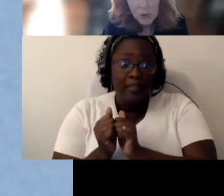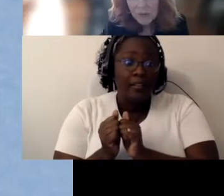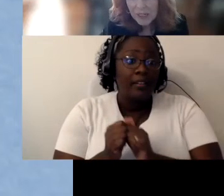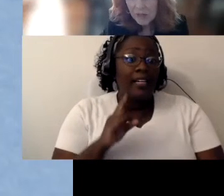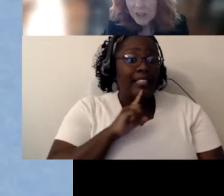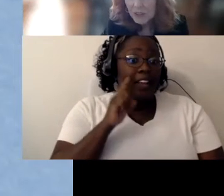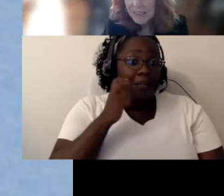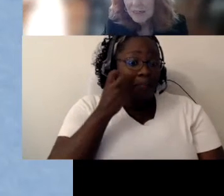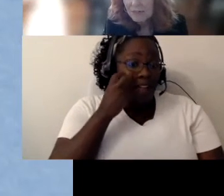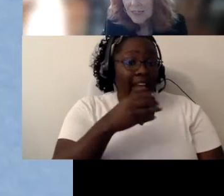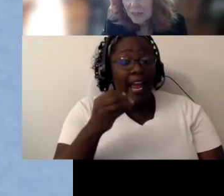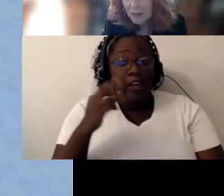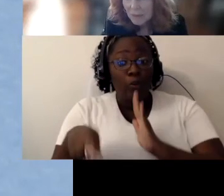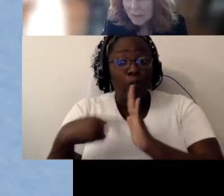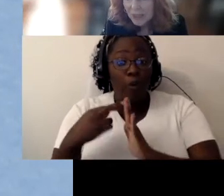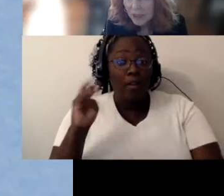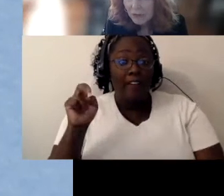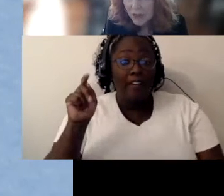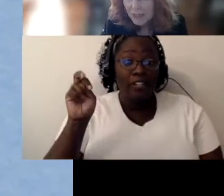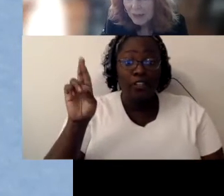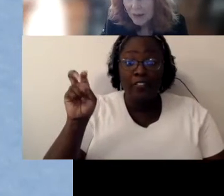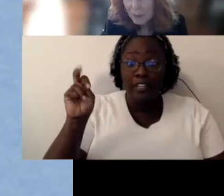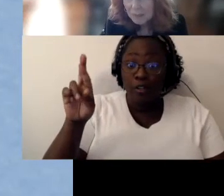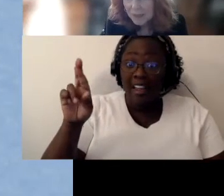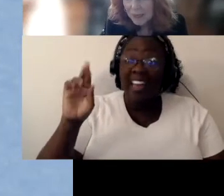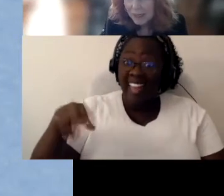families you're working with Um deafblindness and the role of the intervener is a video that you'll find on that website